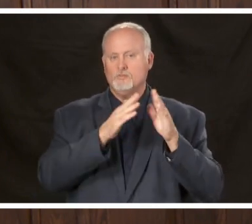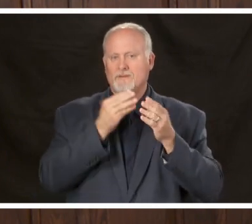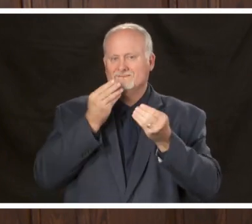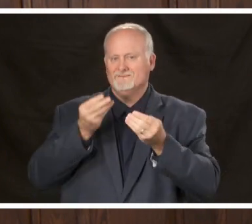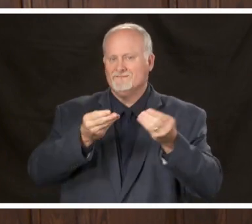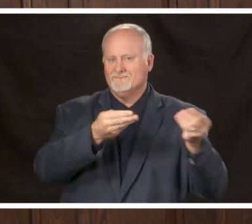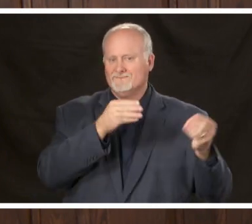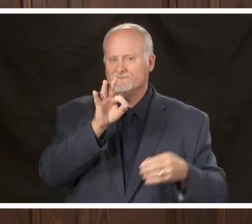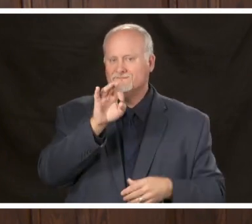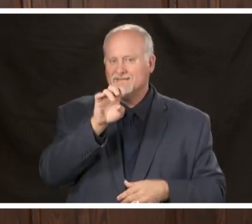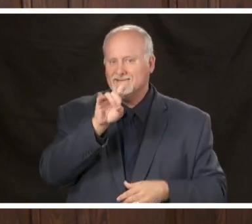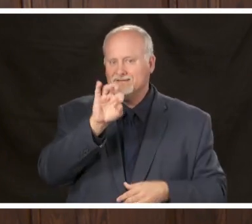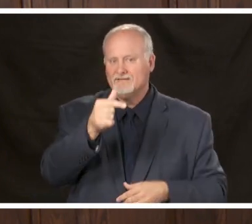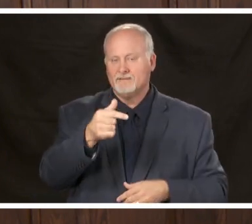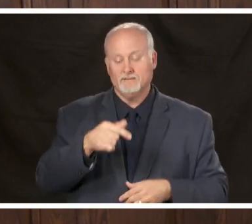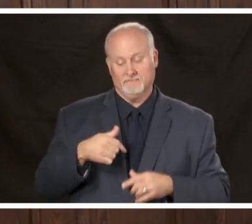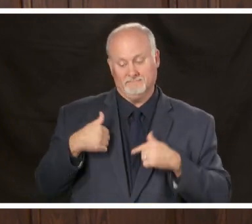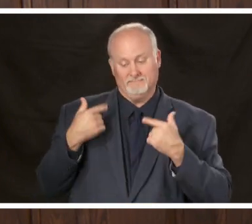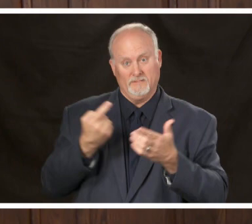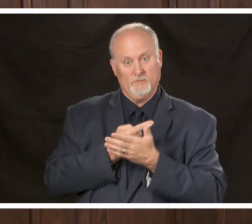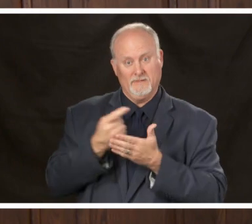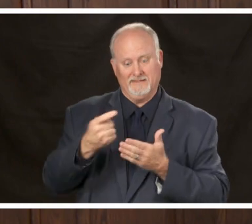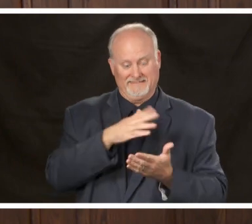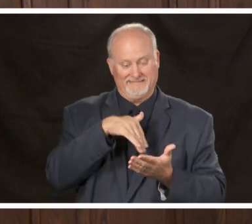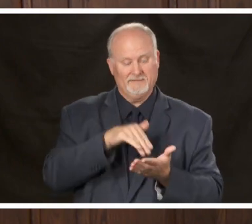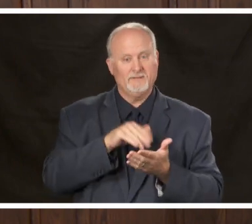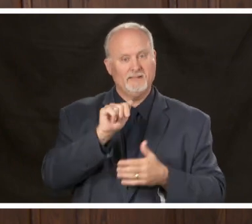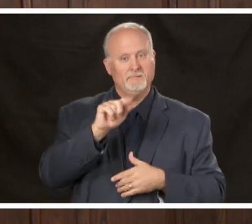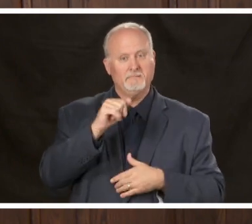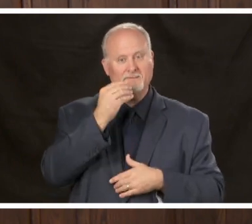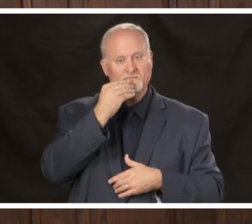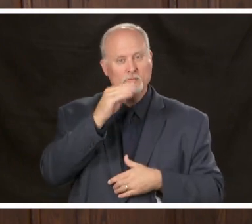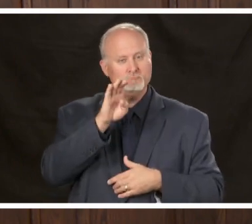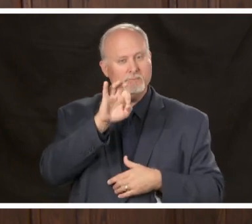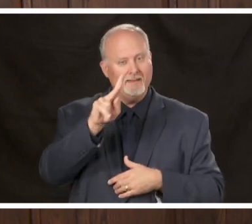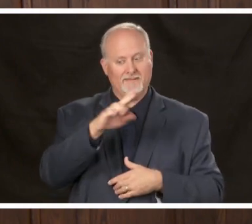the past week the central Alabama Food Bank and the Christian service mission